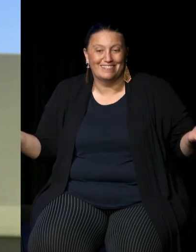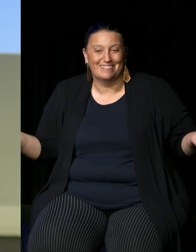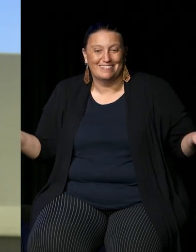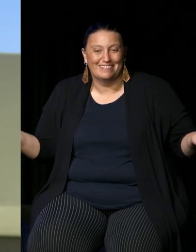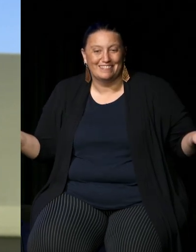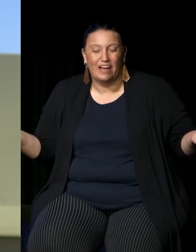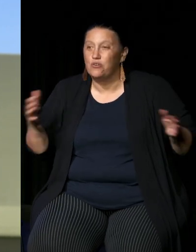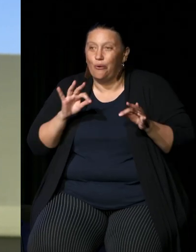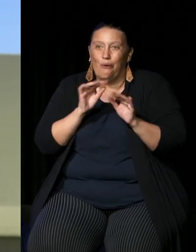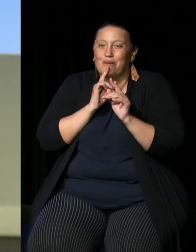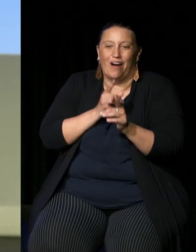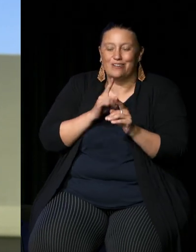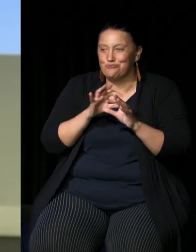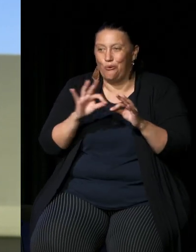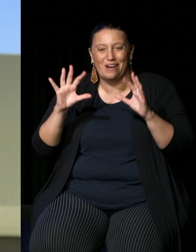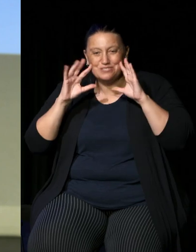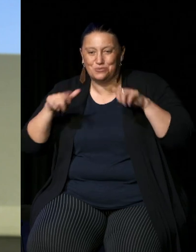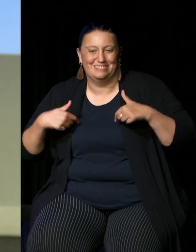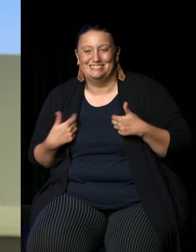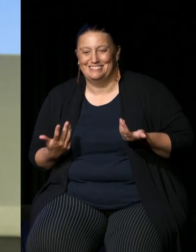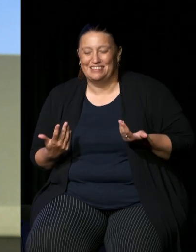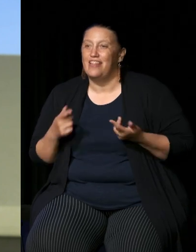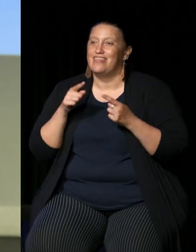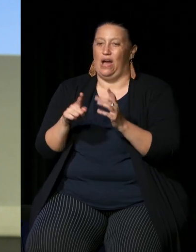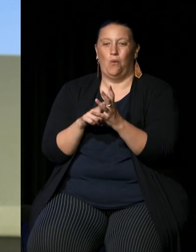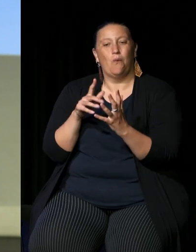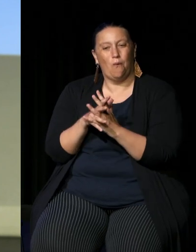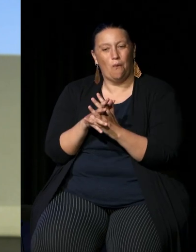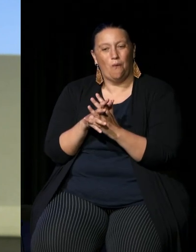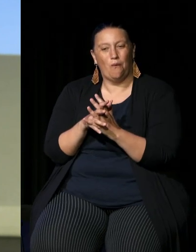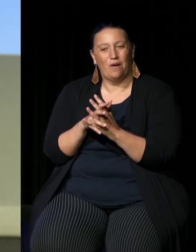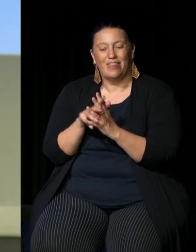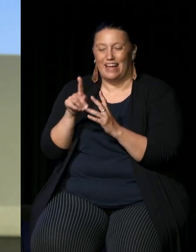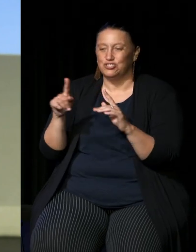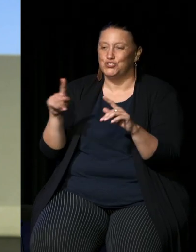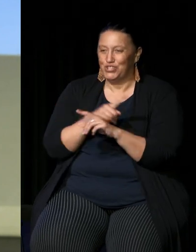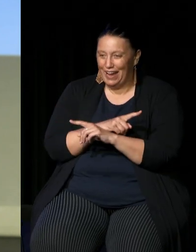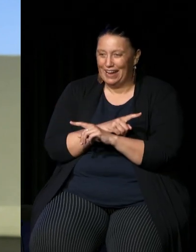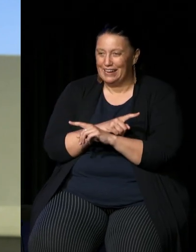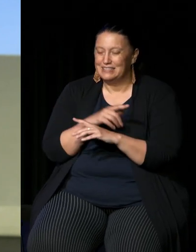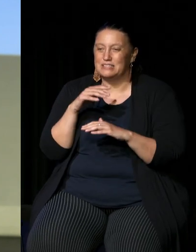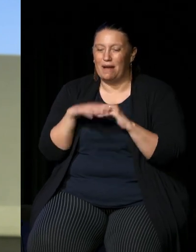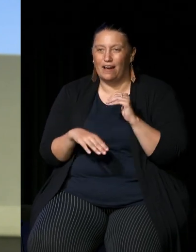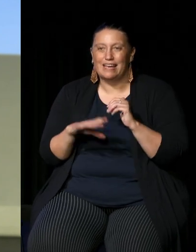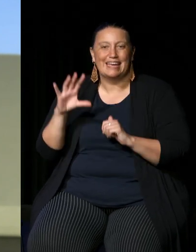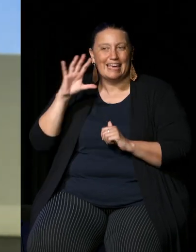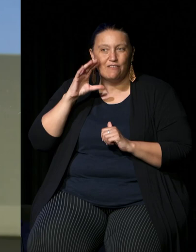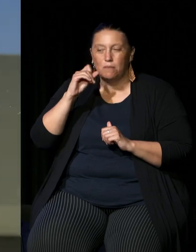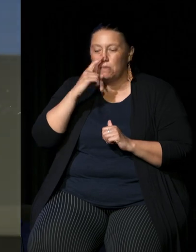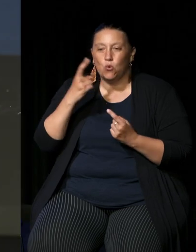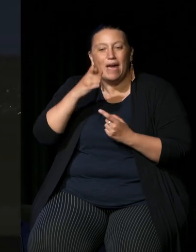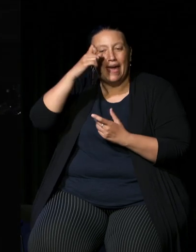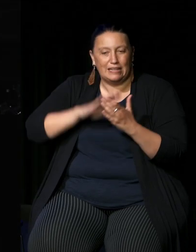so these laws this this change is about hearing from the experts in their lives about how these